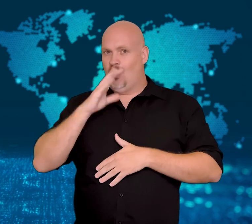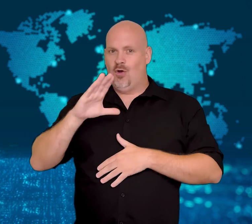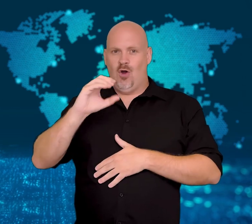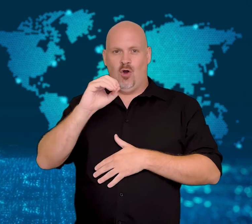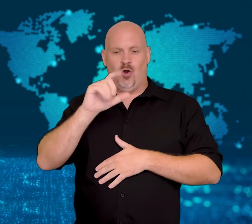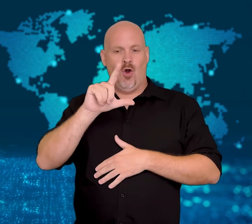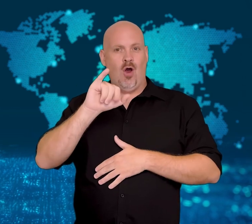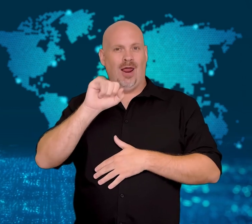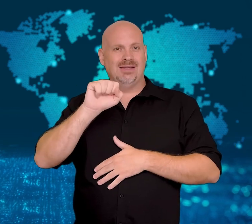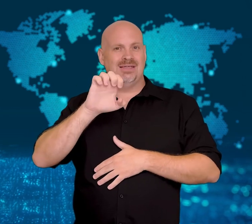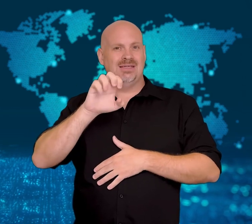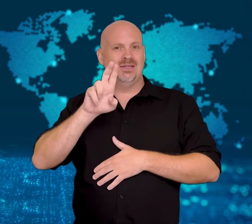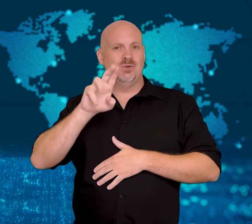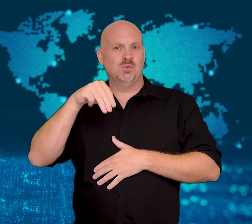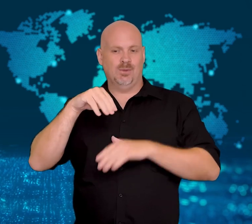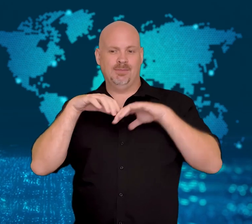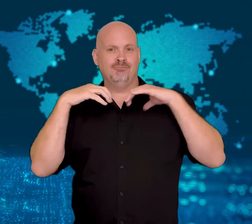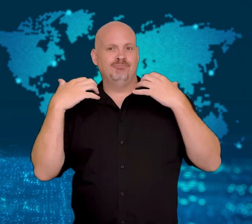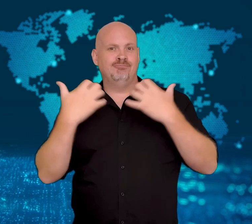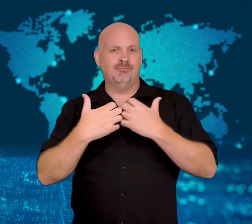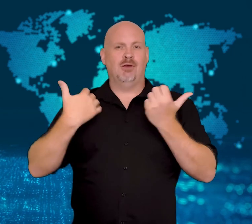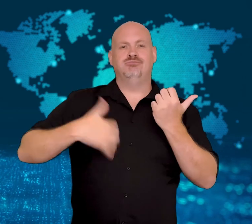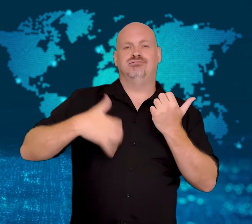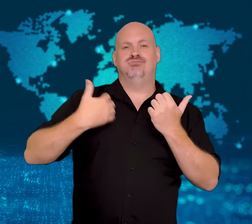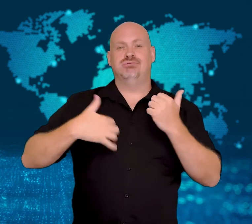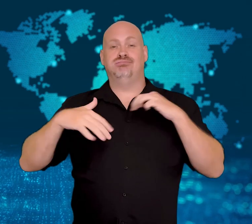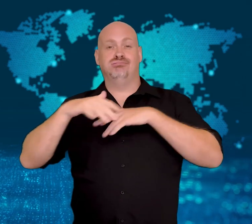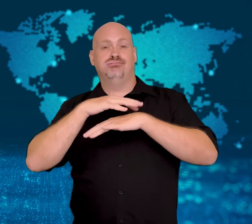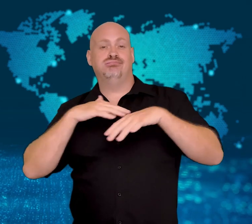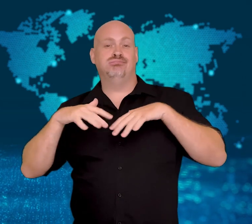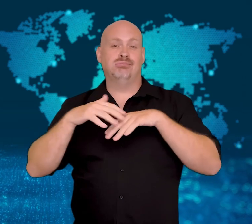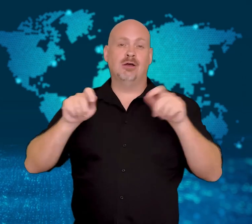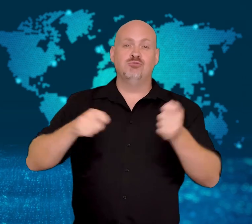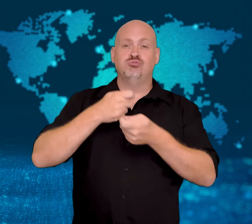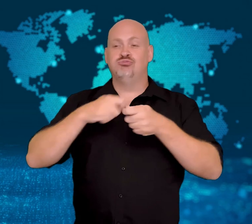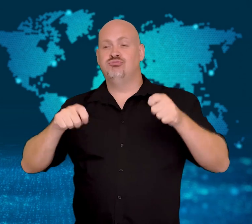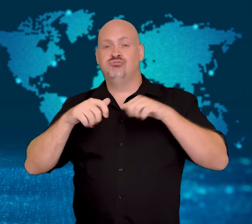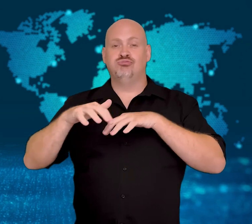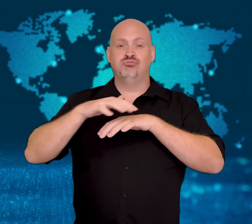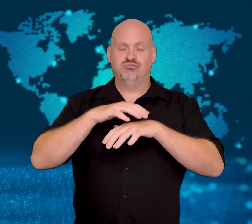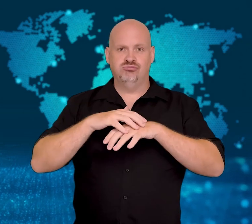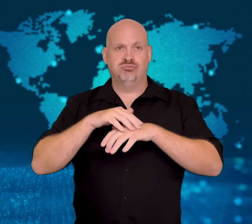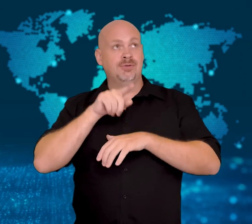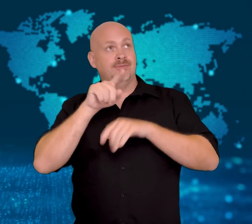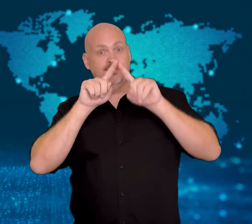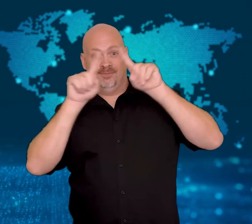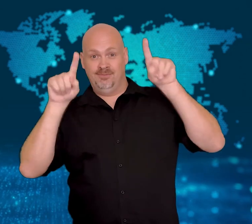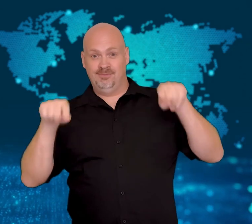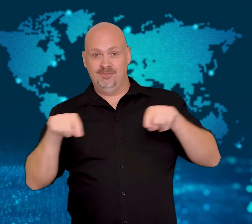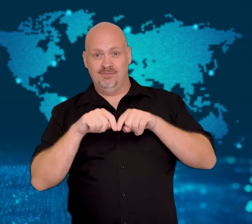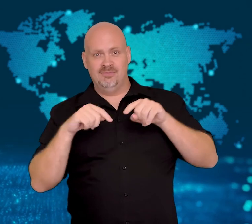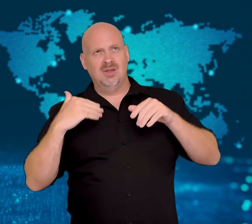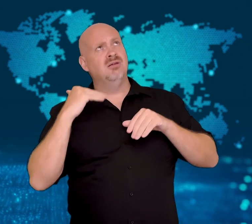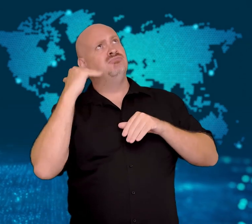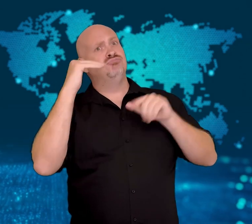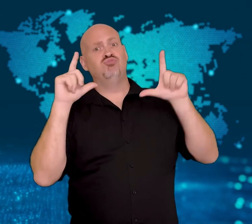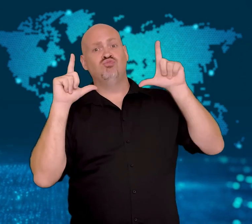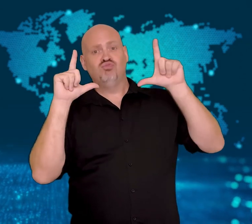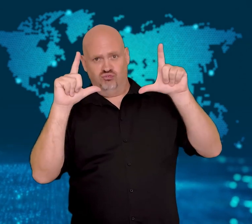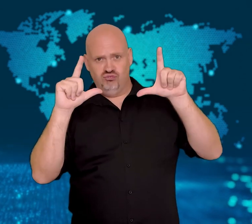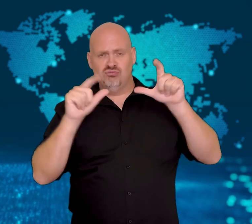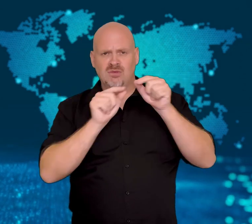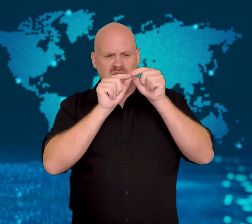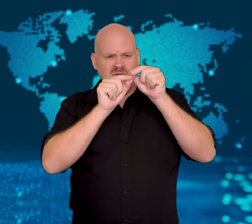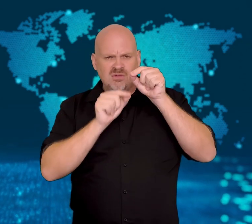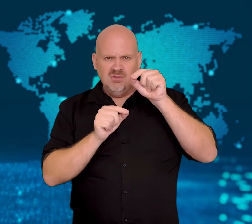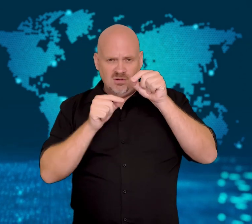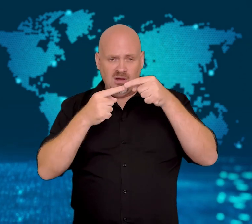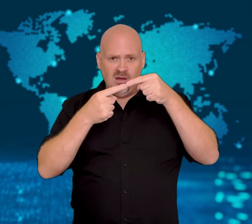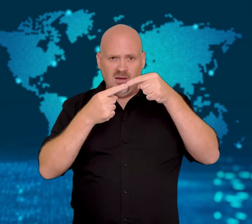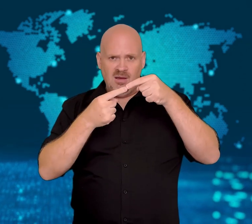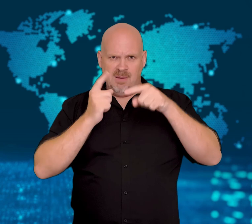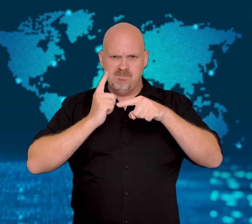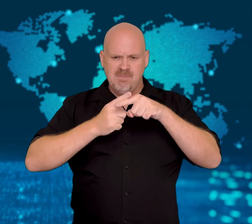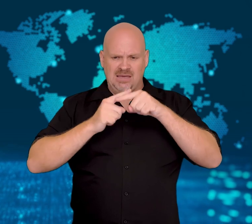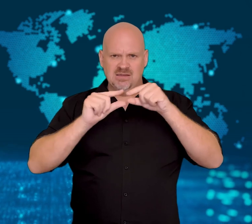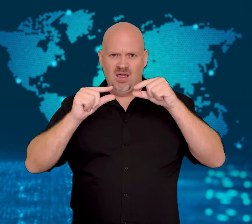During the concert, a video screen's metal suspension cord snapped